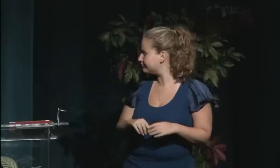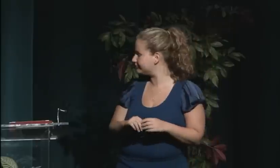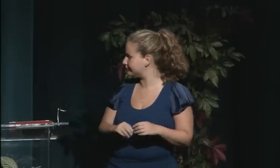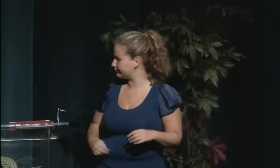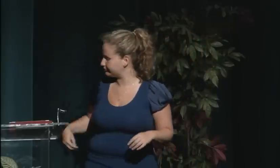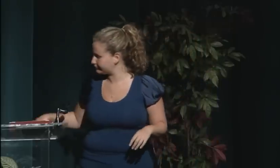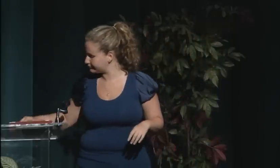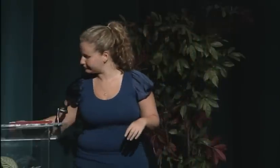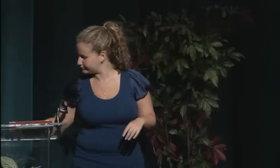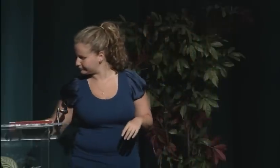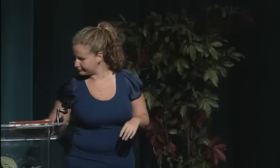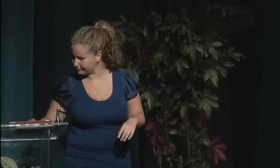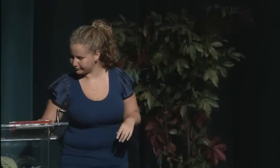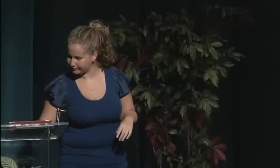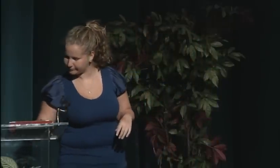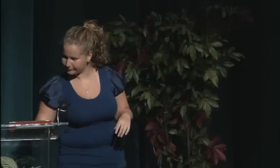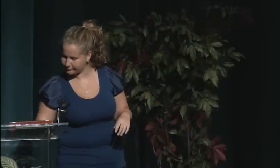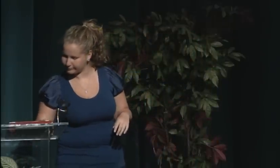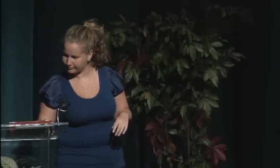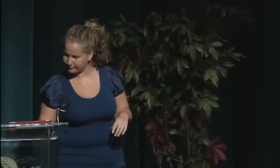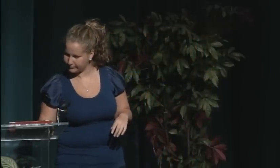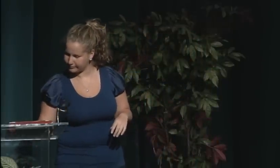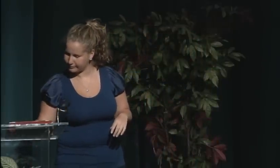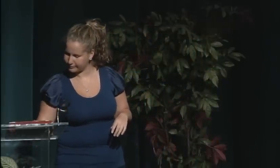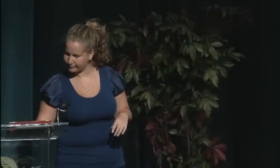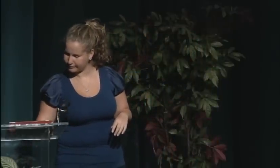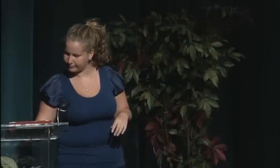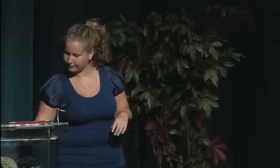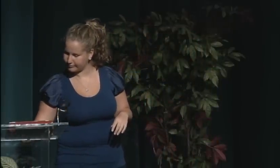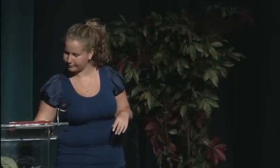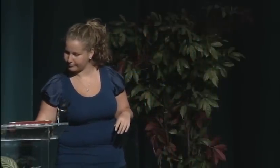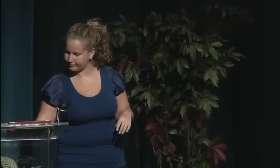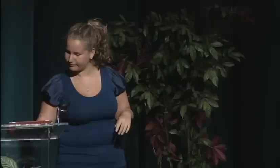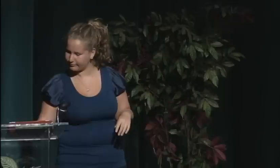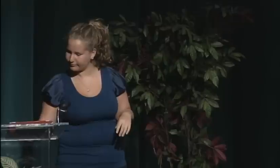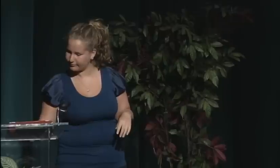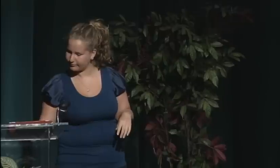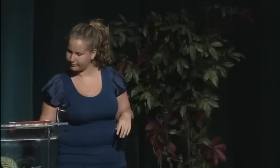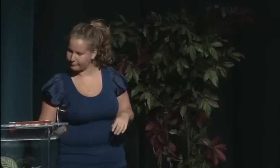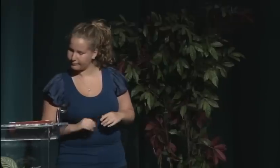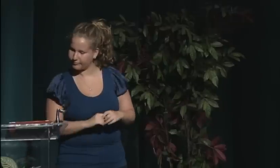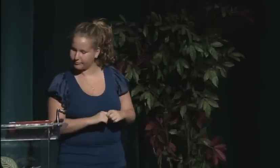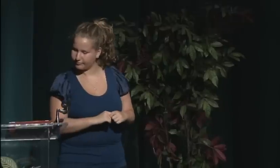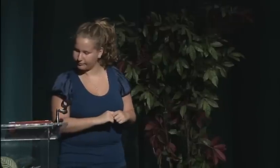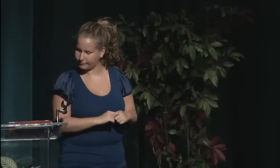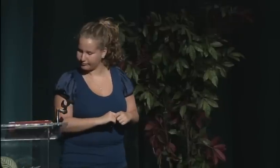that he actually graduated from Gallaudet.